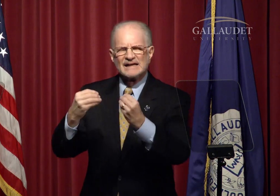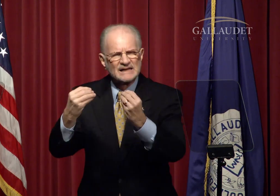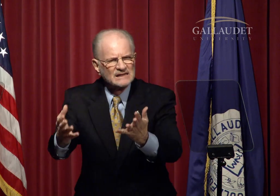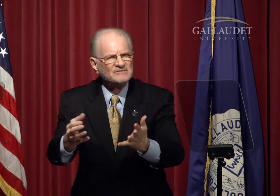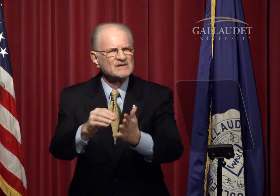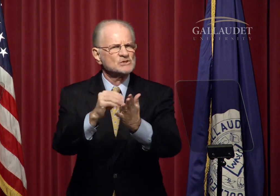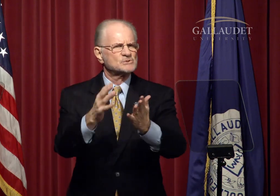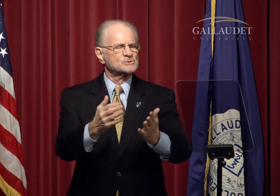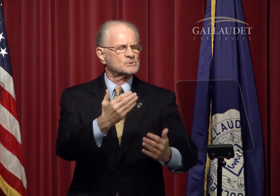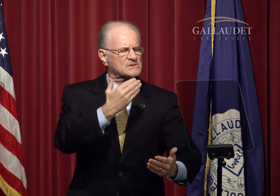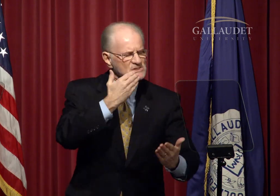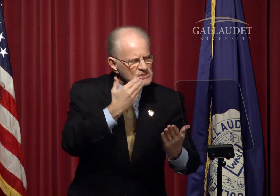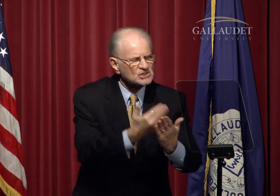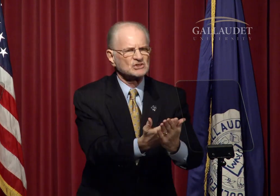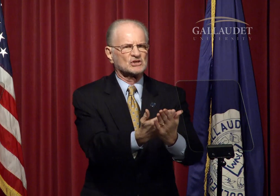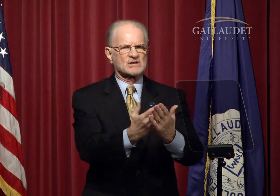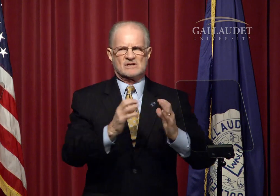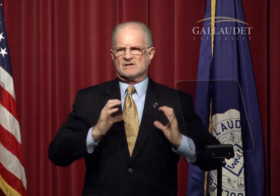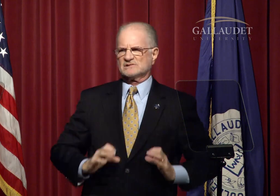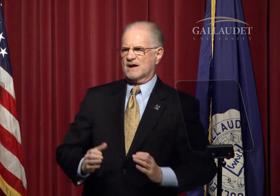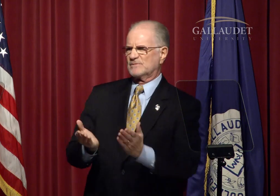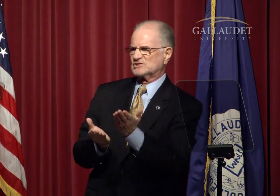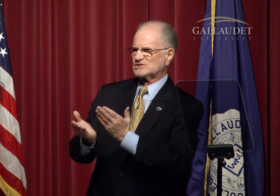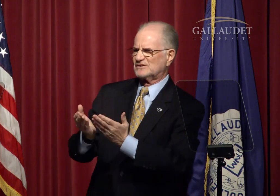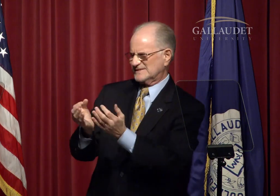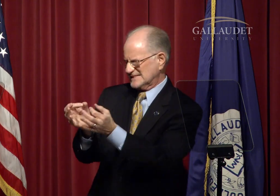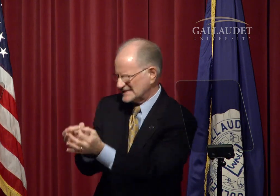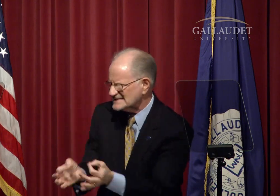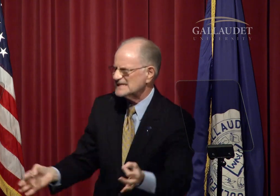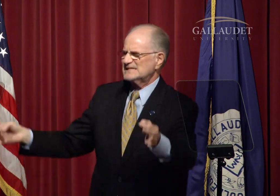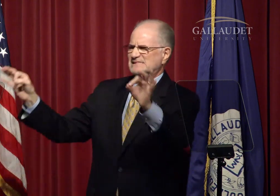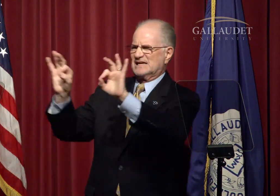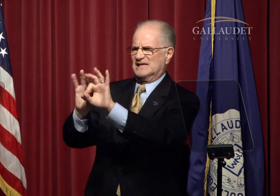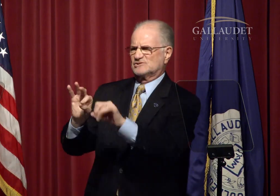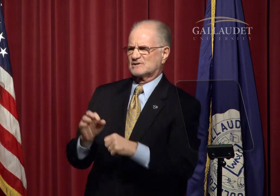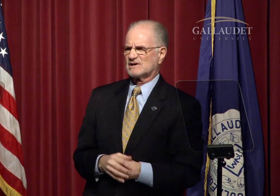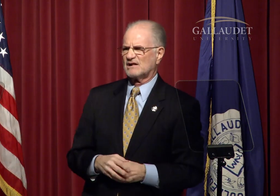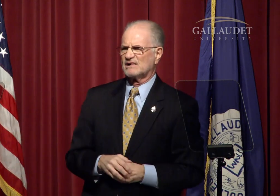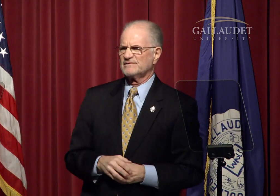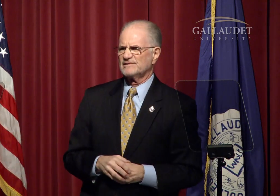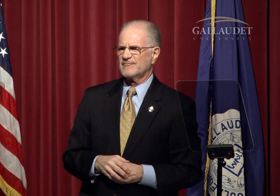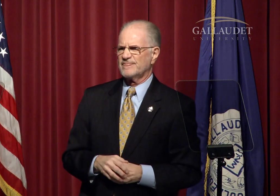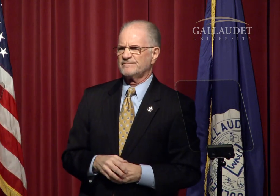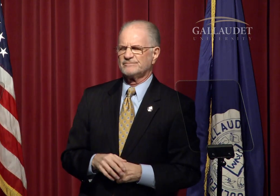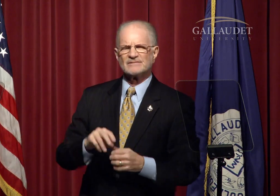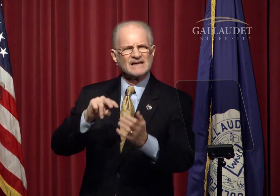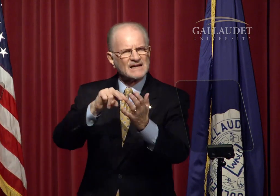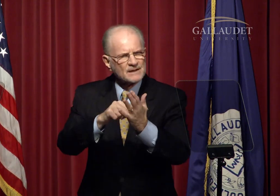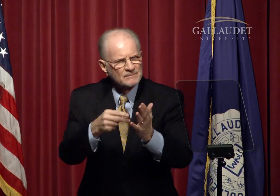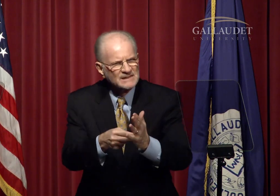Giving students good customer service is essential.